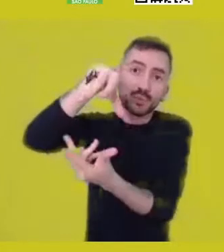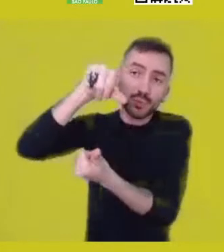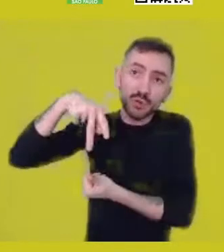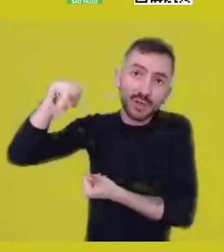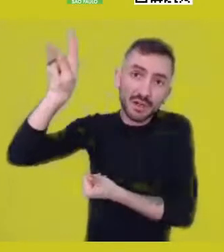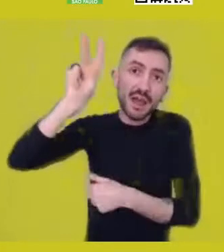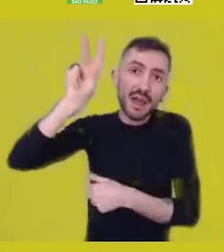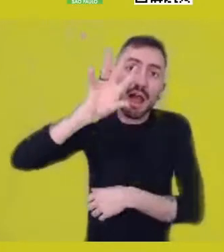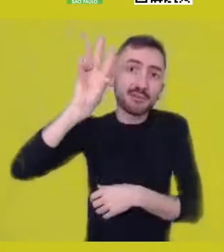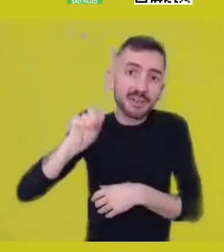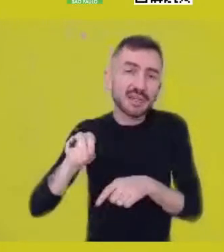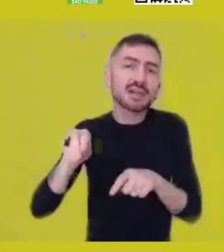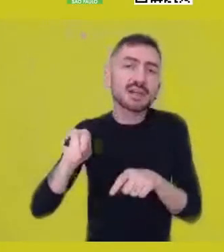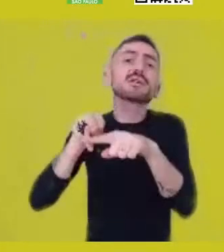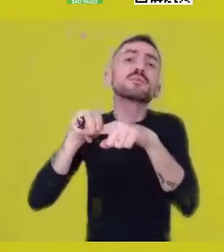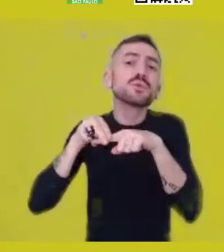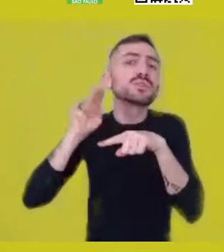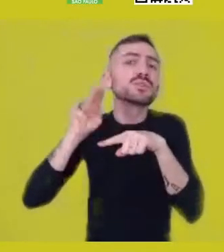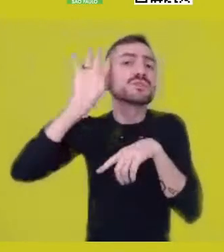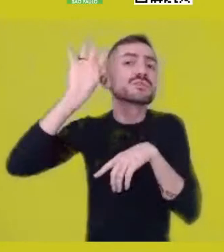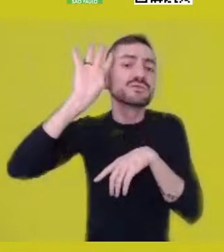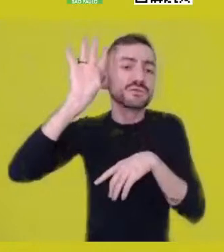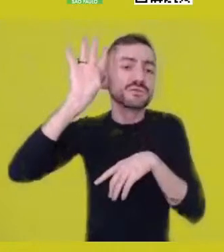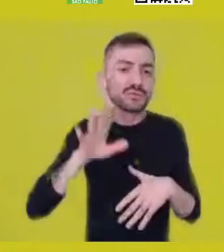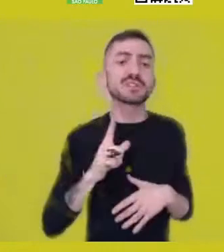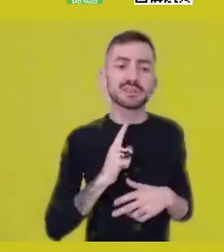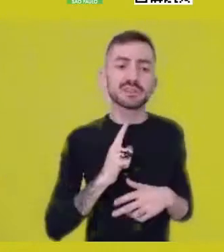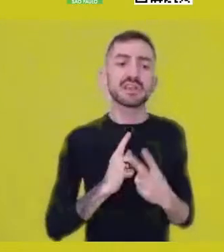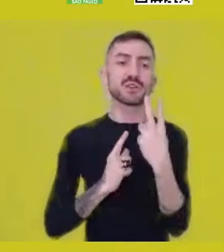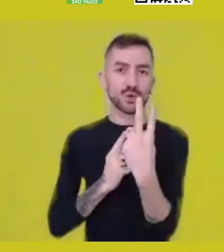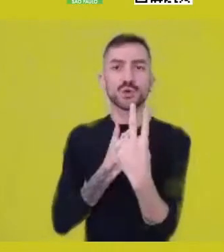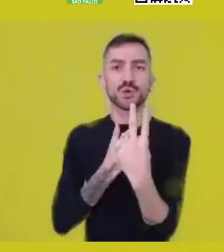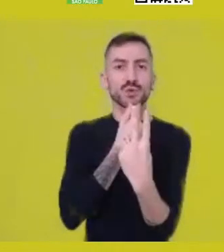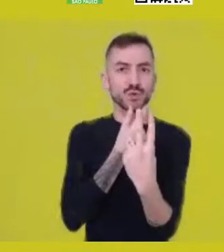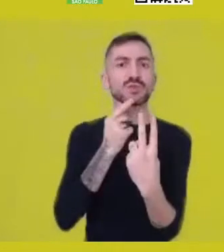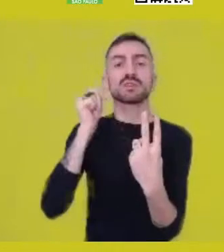We have here two philosophers by formation.